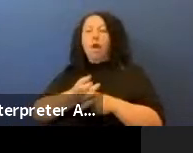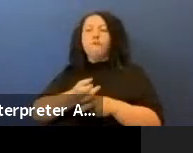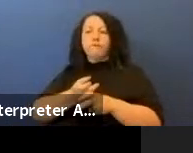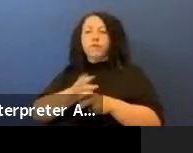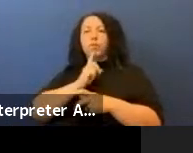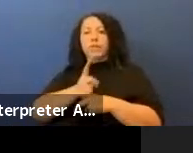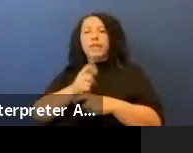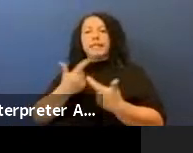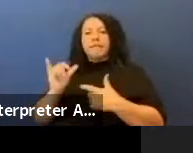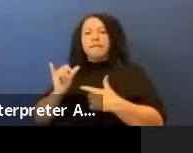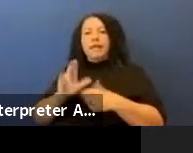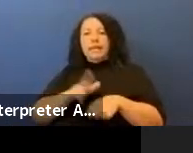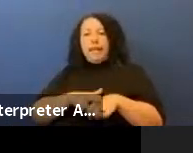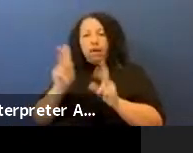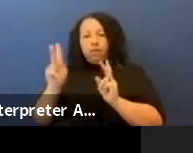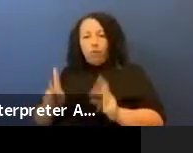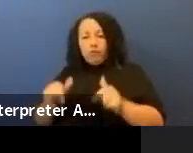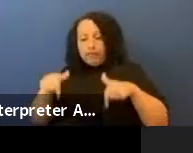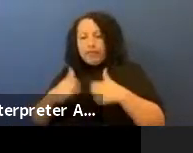how faint we are really in society's memory.